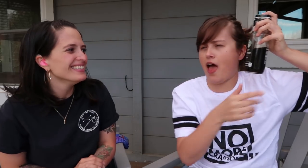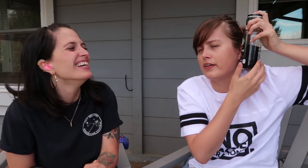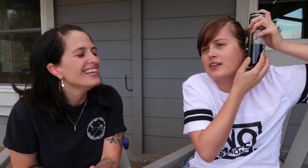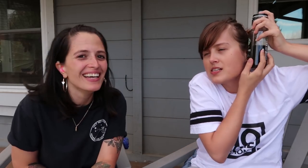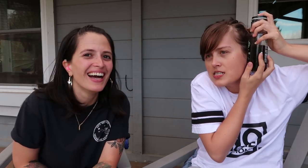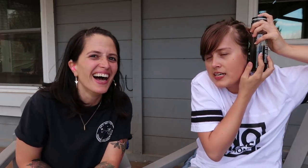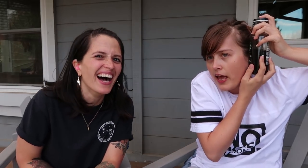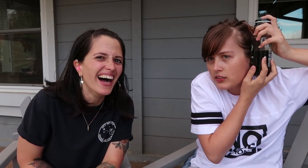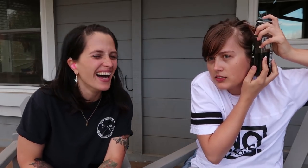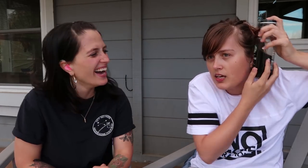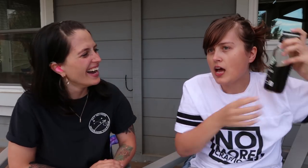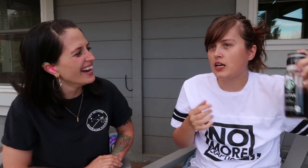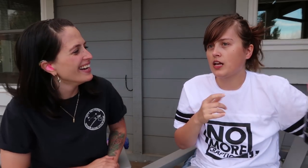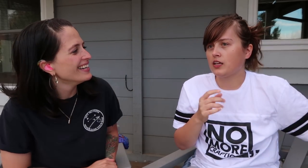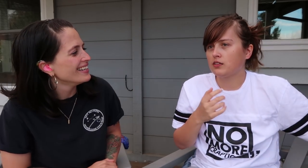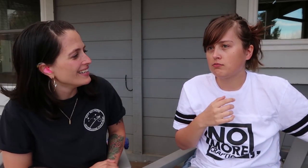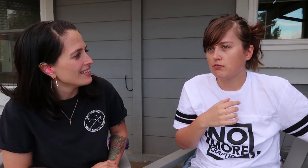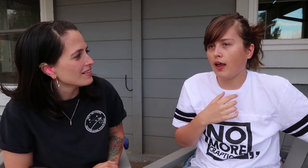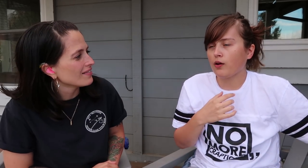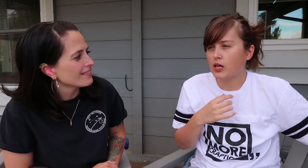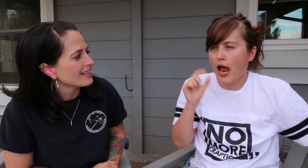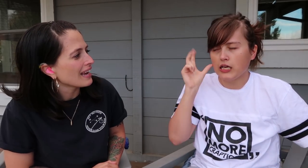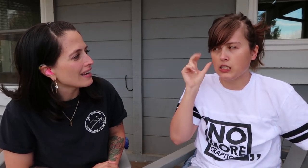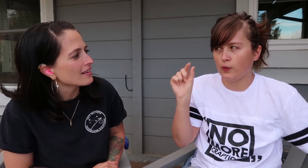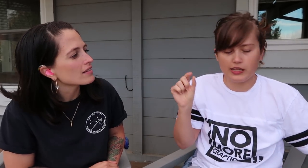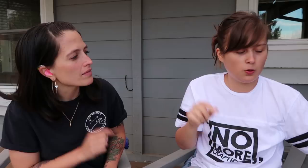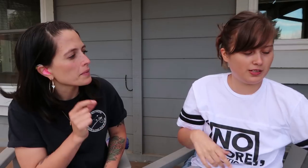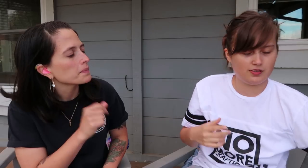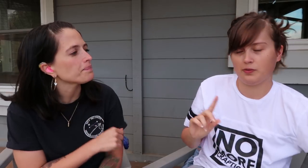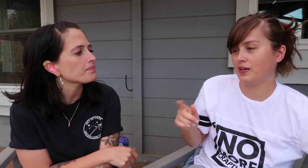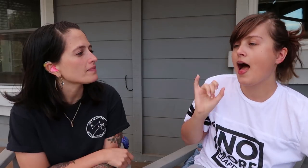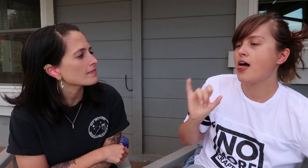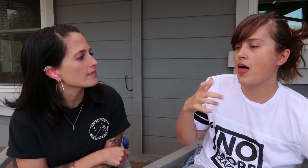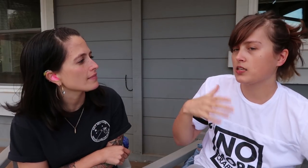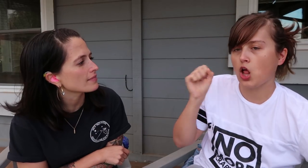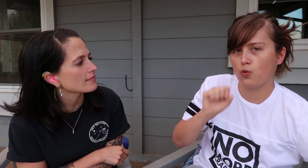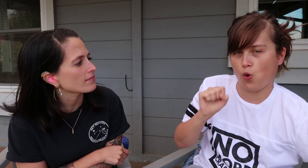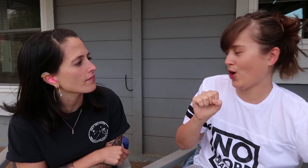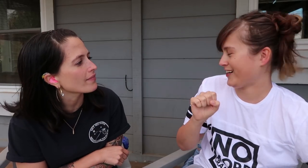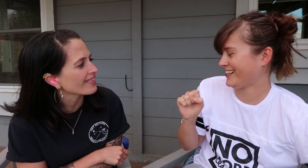If she’s this close and she meows, I can hear it, but that’s a lot of work.